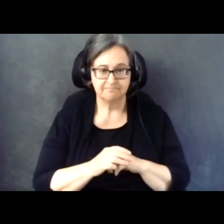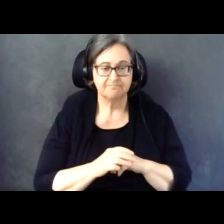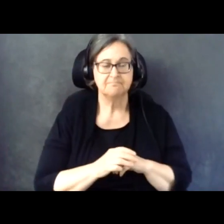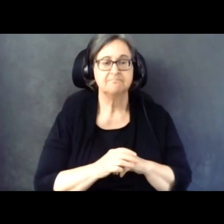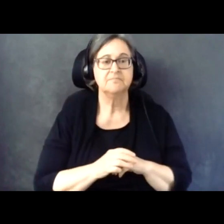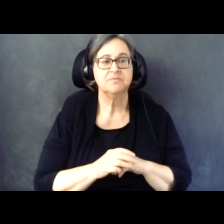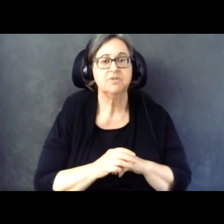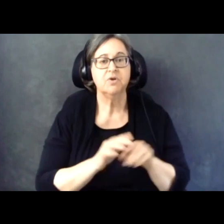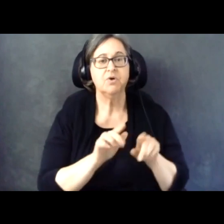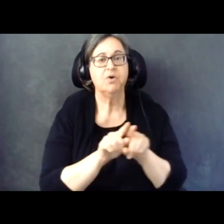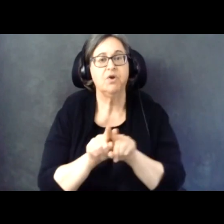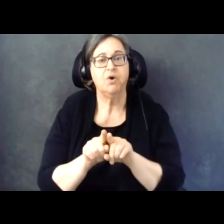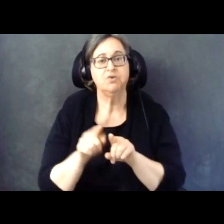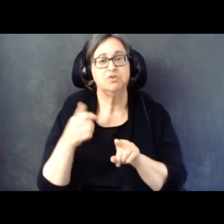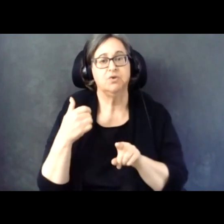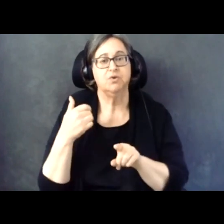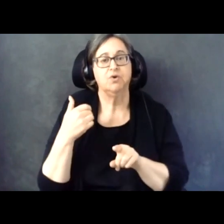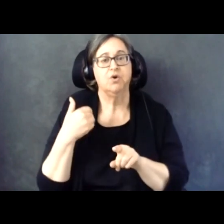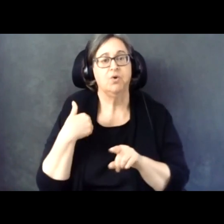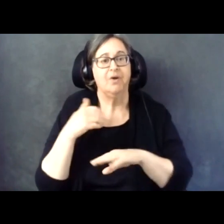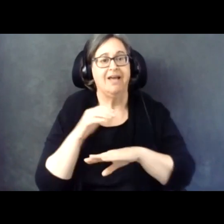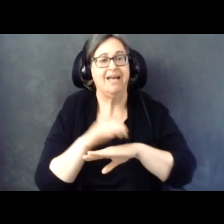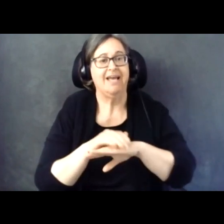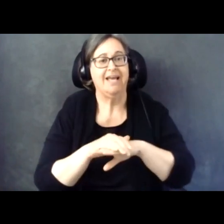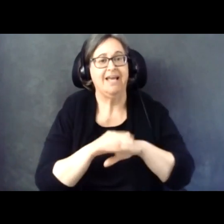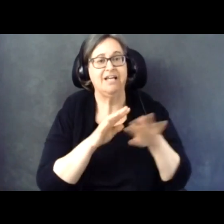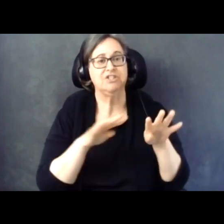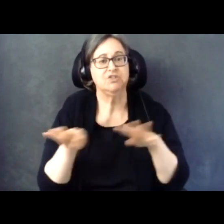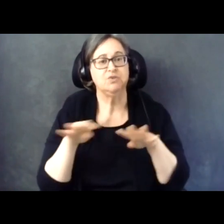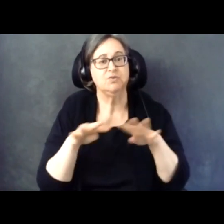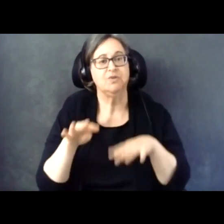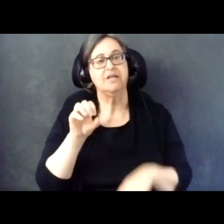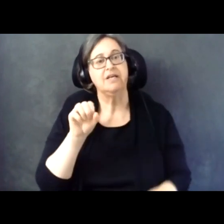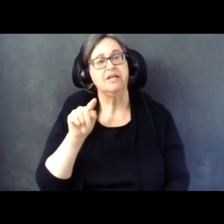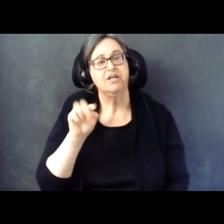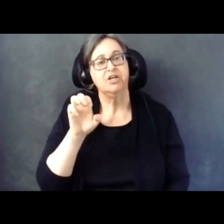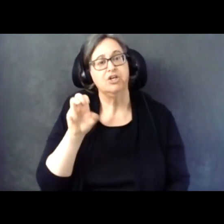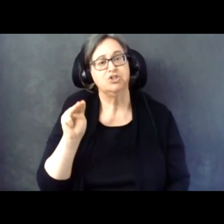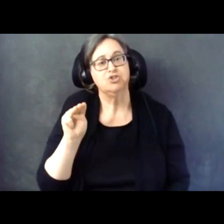In addition, there will be an English StreamText link that should be showing up in the chat